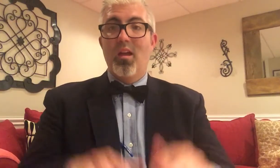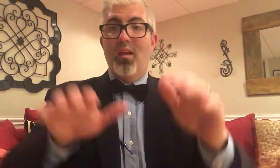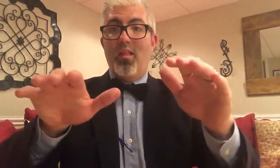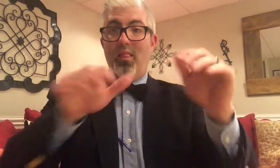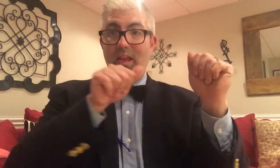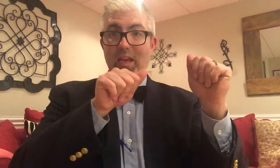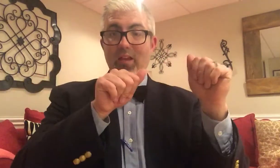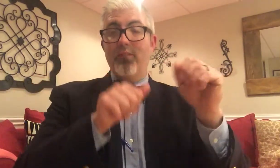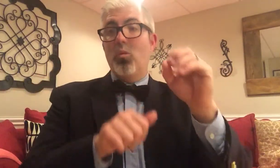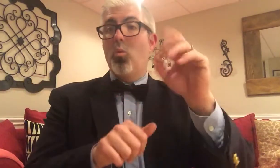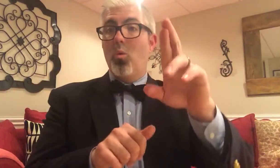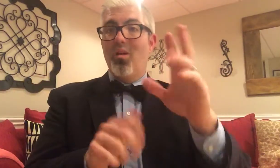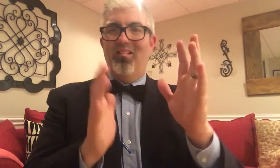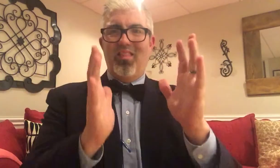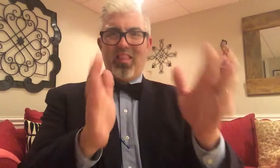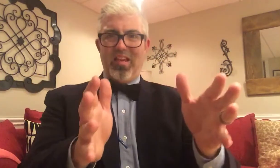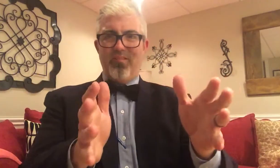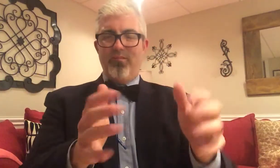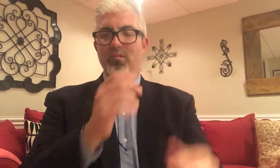LEAVE (TO GO SOMEWHERE) OR LEAVE (TO PUT SOMETHING SOMEWHERE)